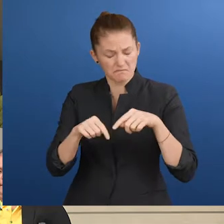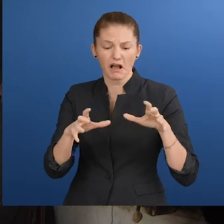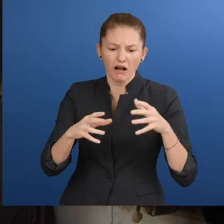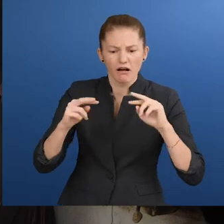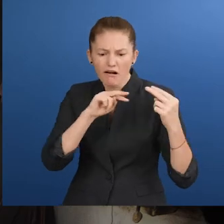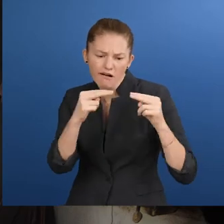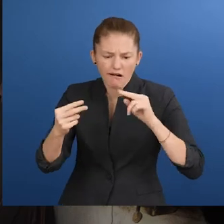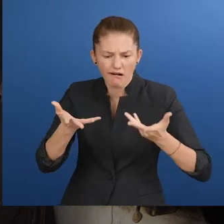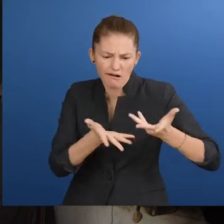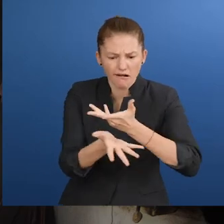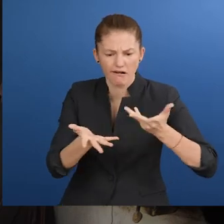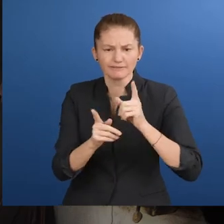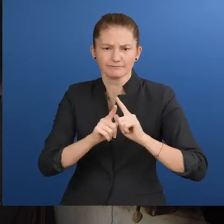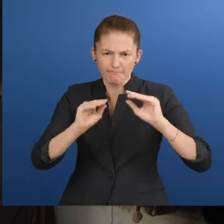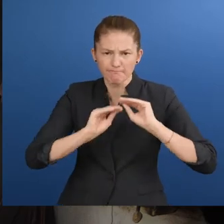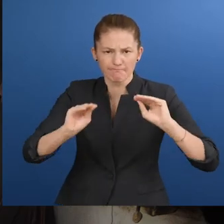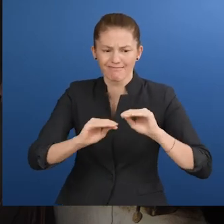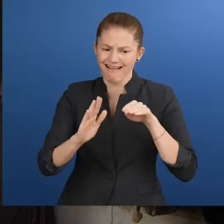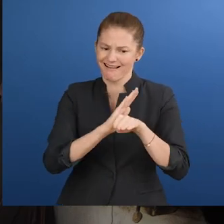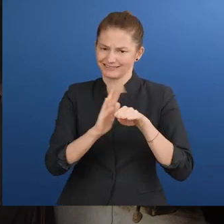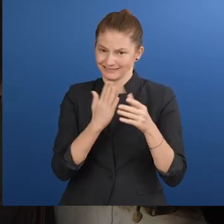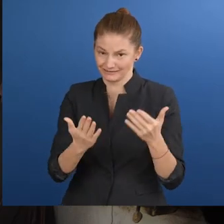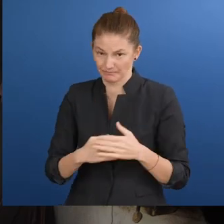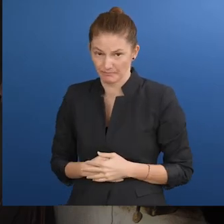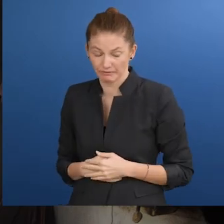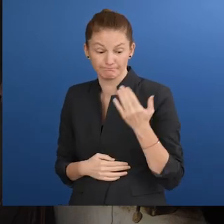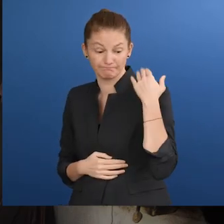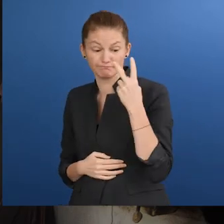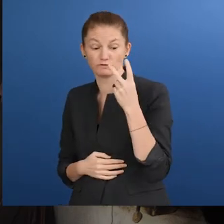they will be introduced to accessibility principles. In 2021,